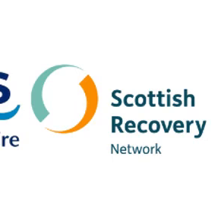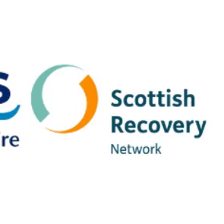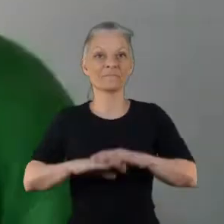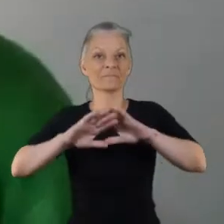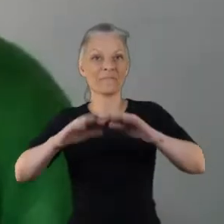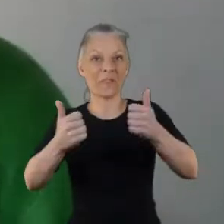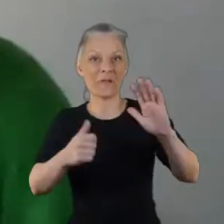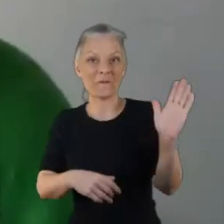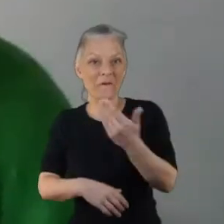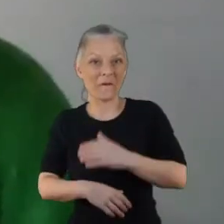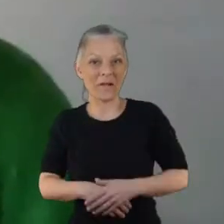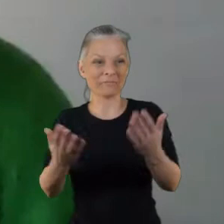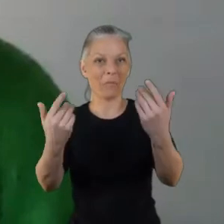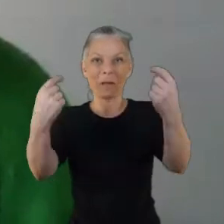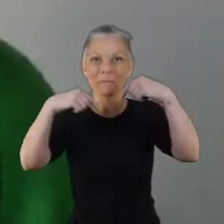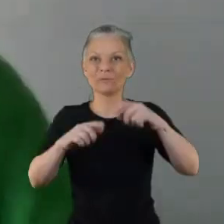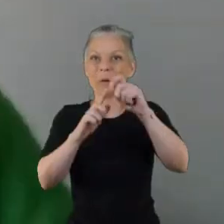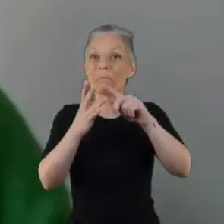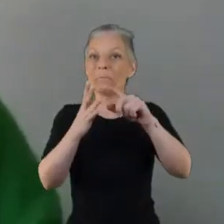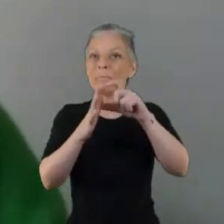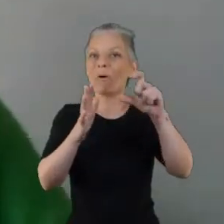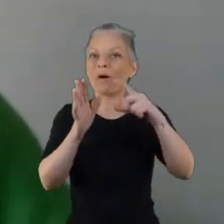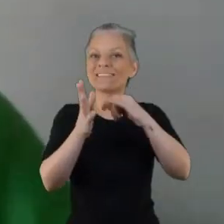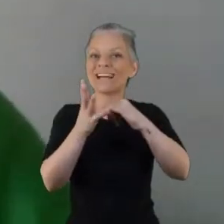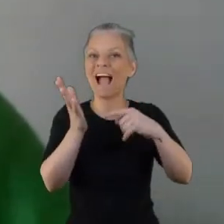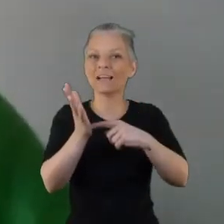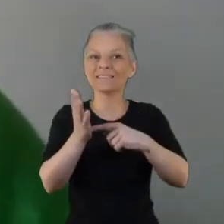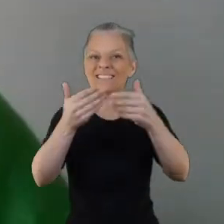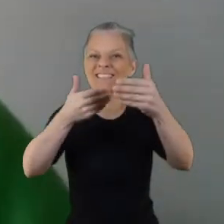NHS Lanarkshire codesign podcast transcript Well hello everyone, welcome to our podcast session about the collaborative